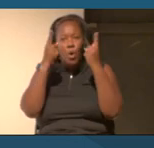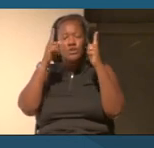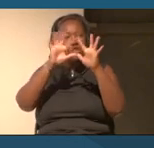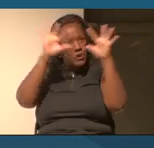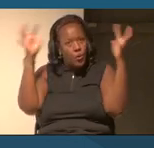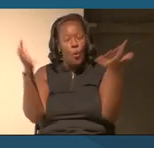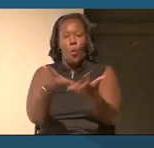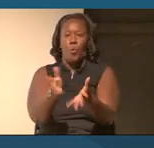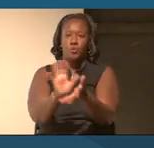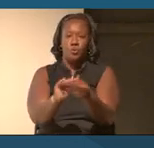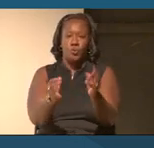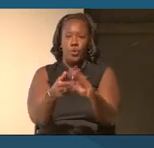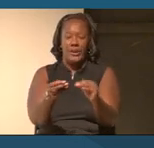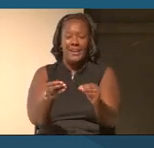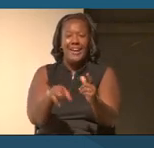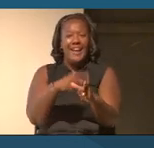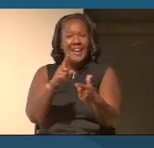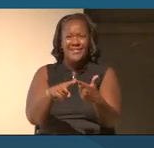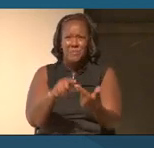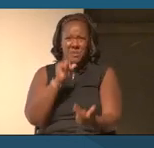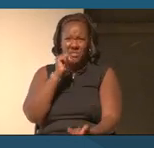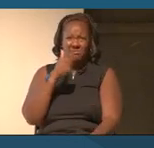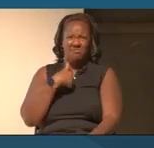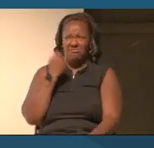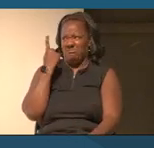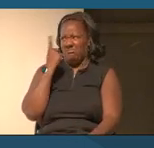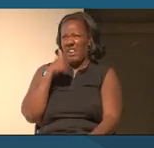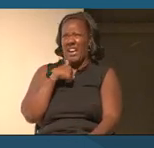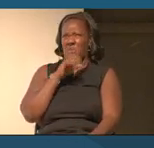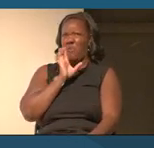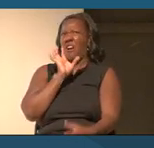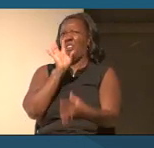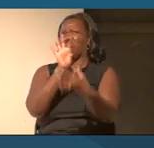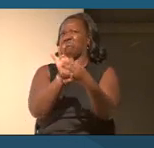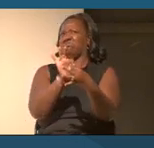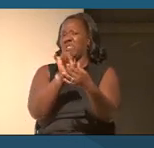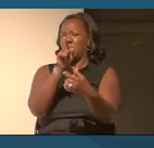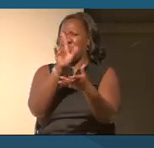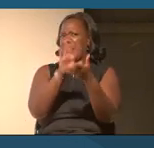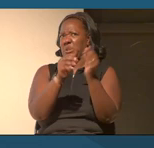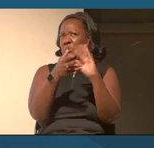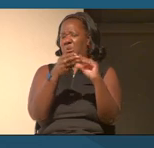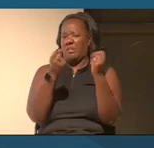And then more importantly, we don't have a sense of how we enter into that story, how